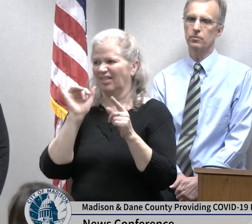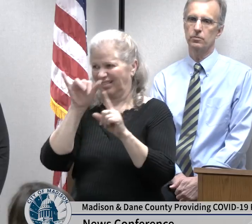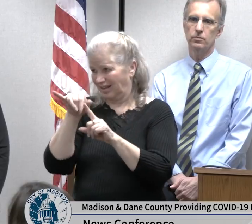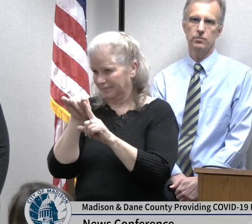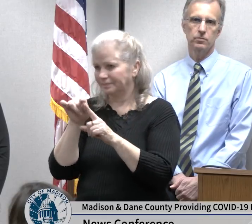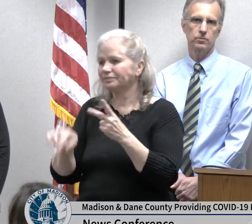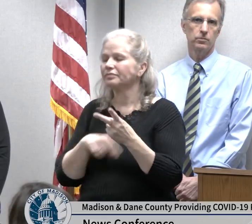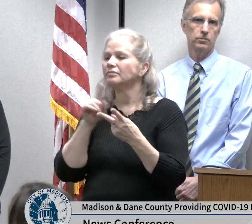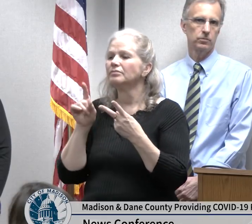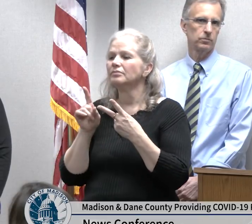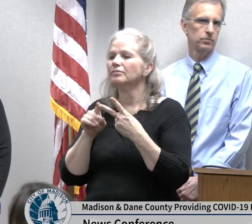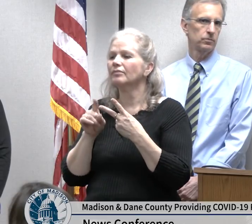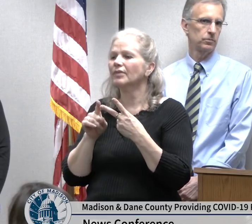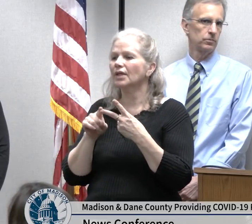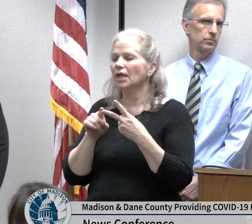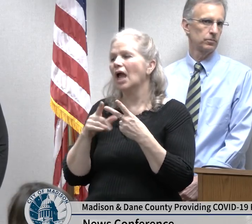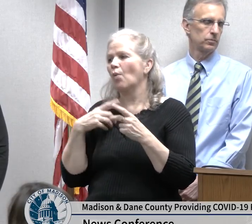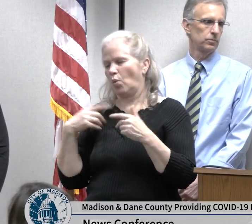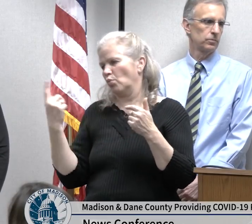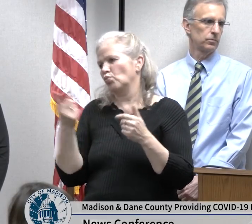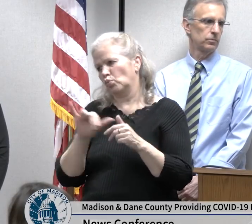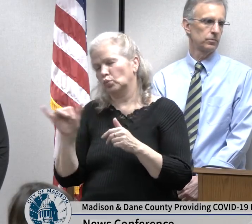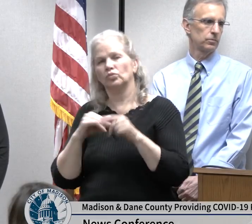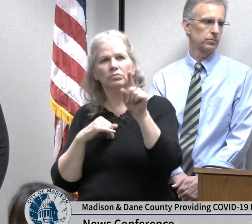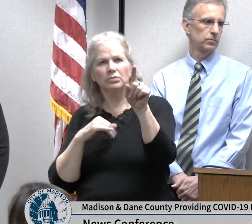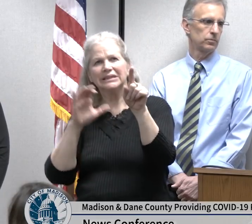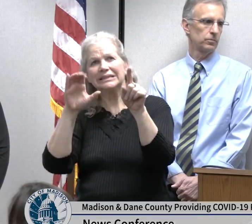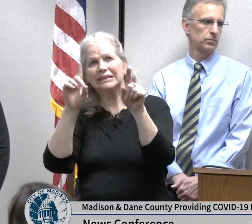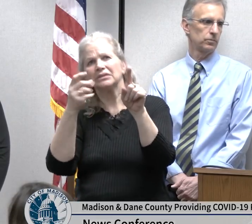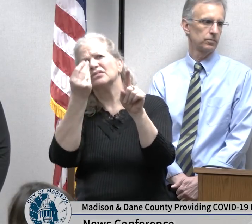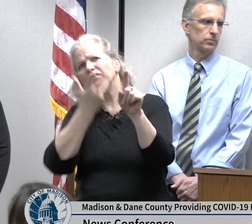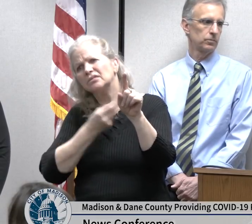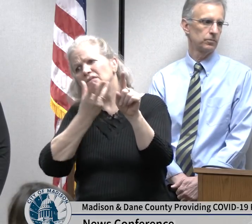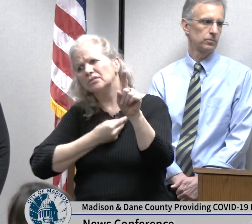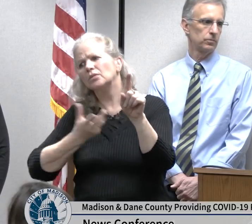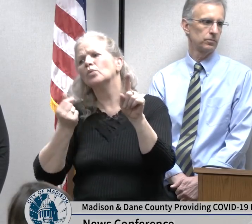following the CDC guidance on extended reuse of respirators so there are there